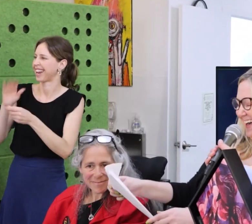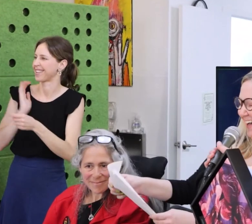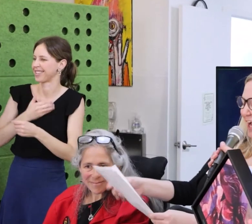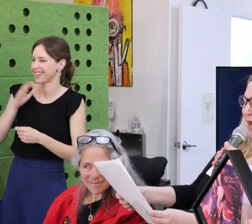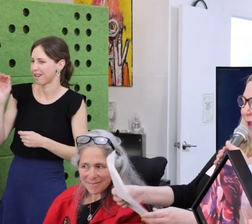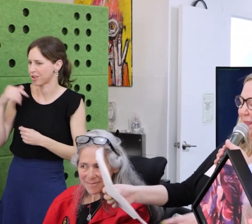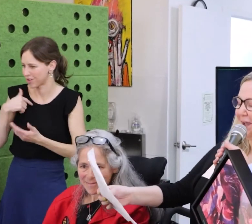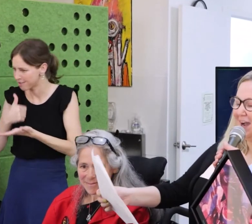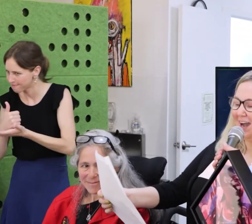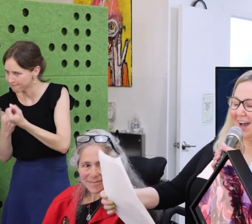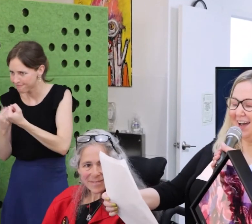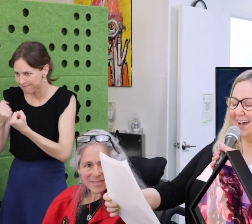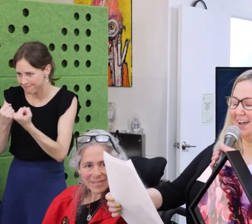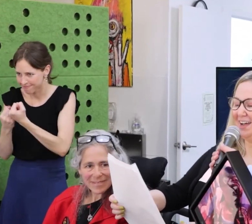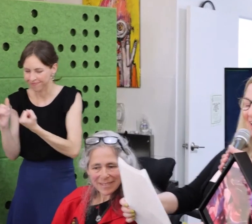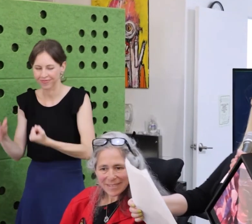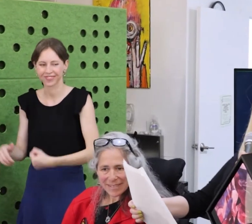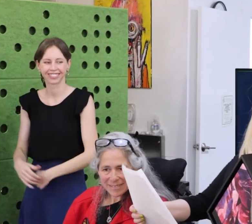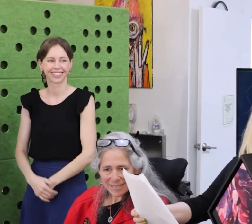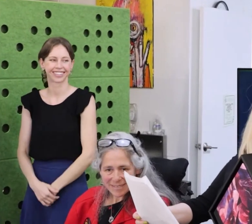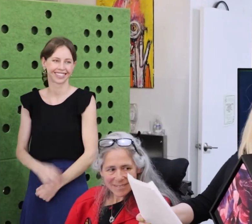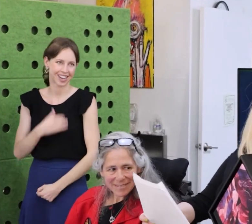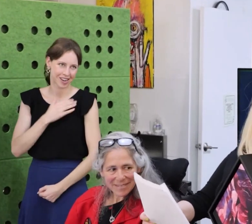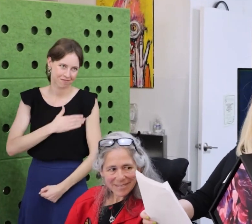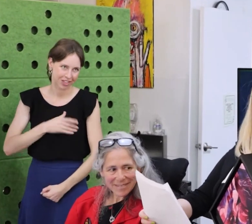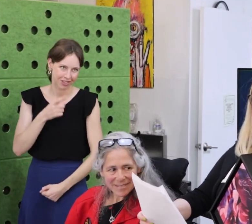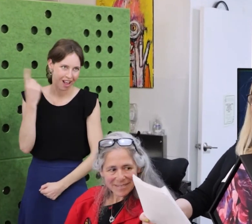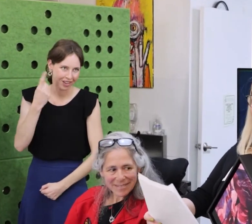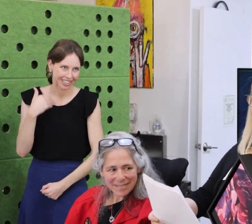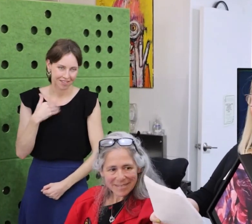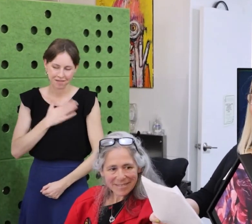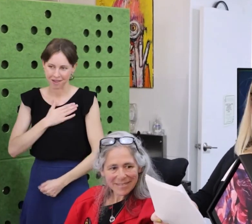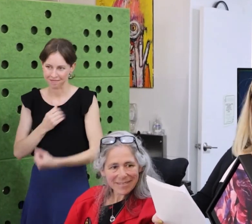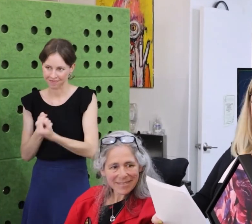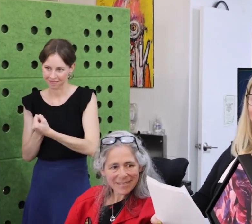We have hired her to run our government relations and she’s doing a great job.